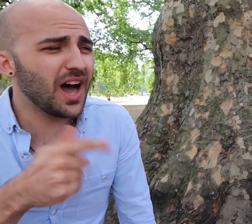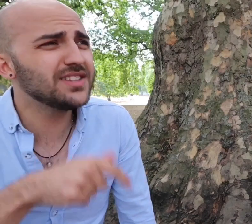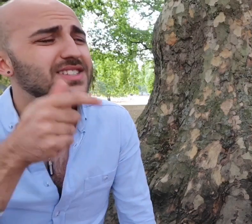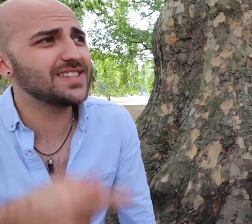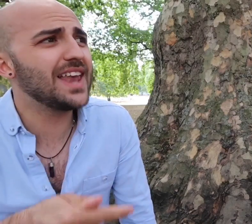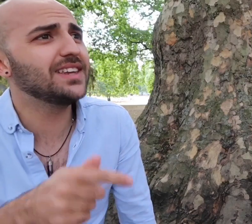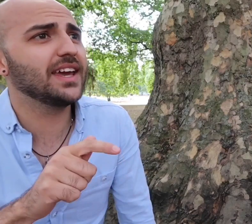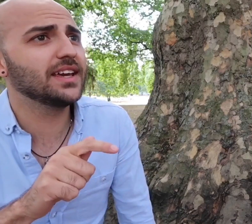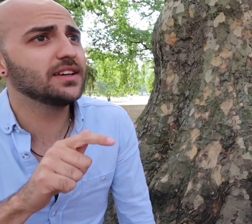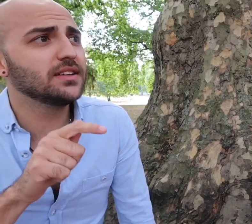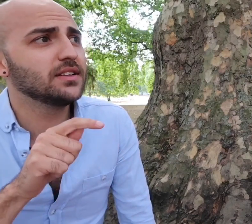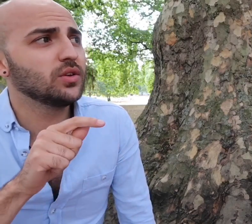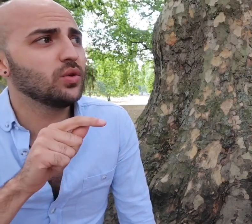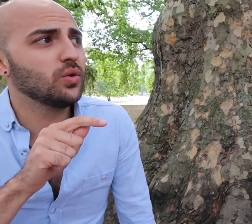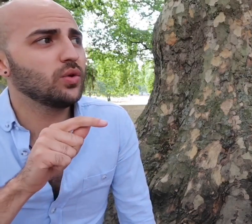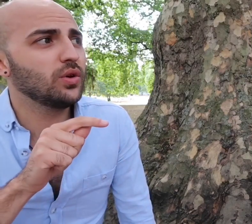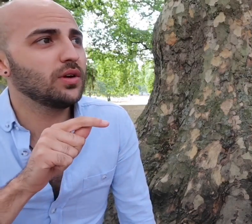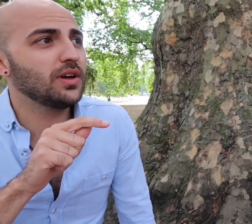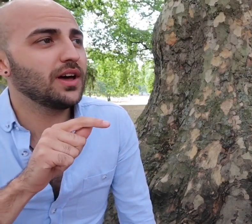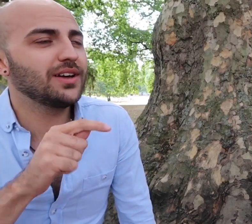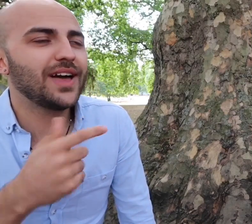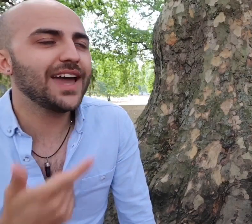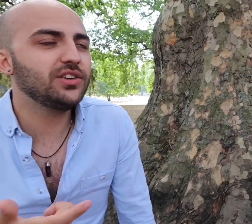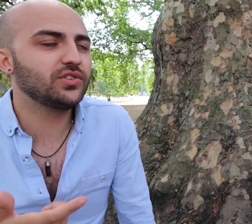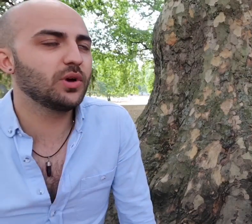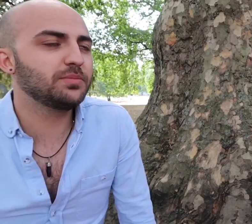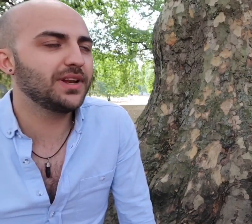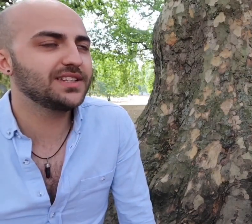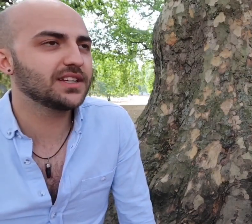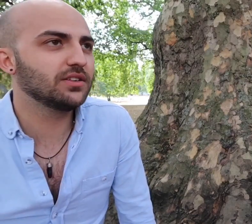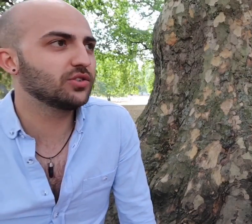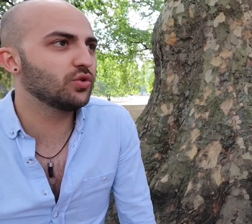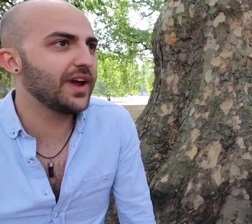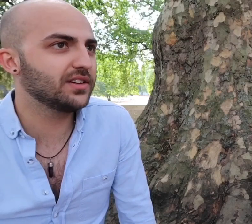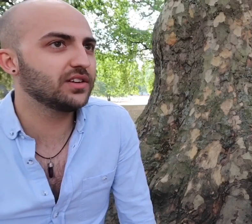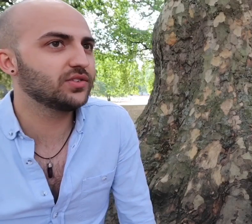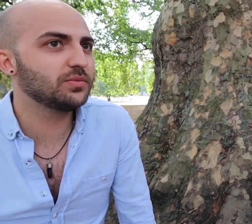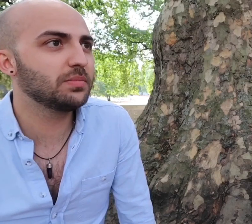understanding... I hate using the word political correctness